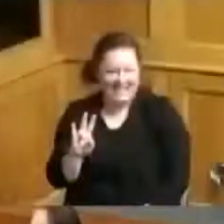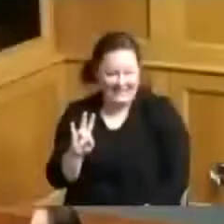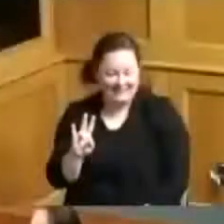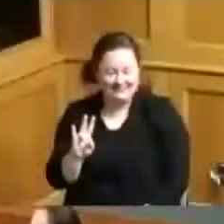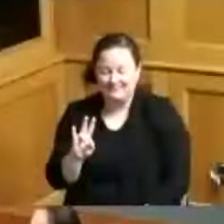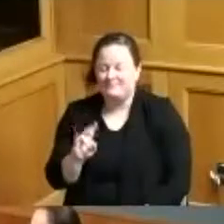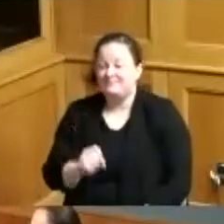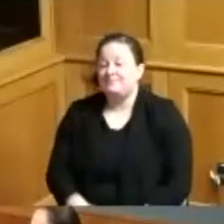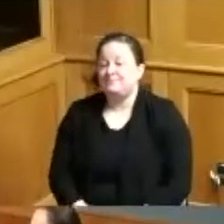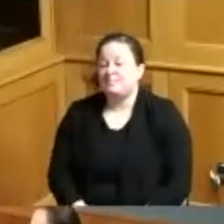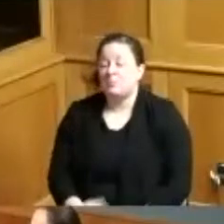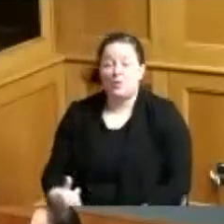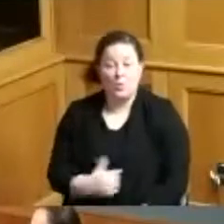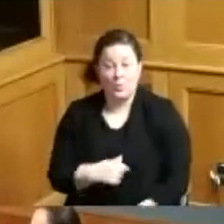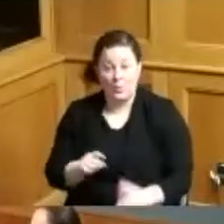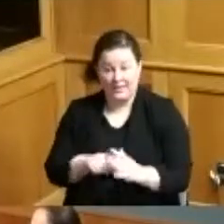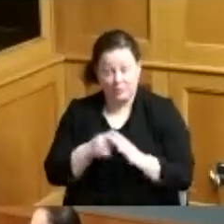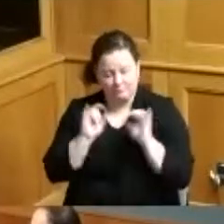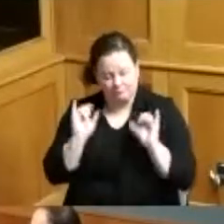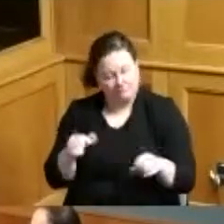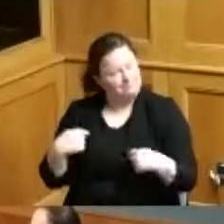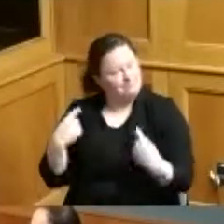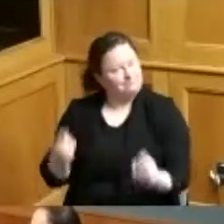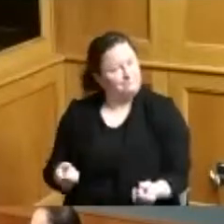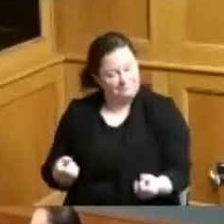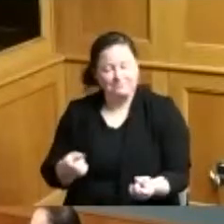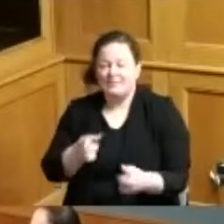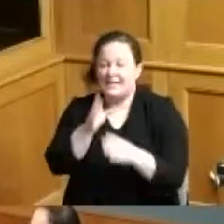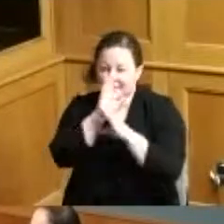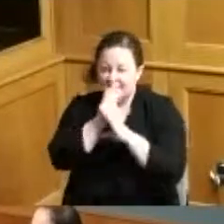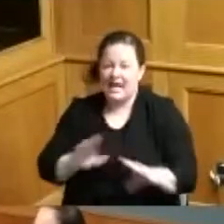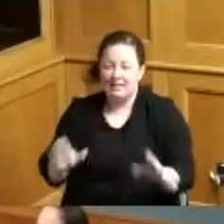we'll start as we always do with silent prayer and then afterward if you could